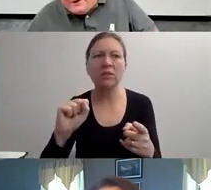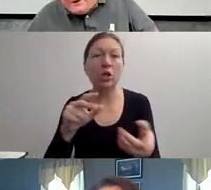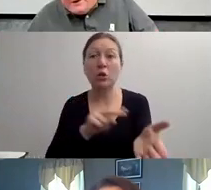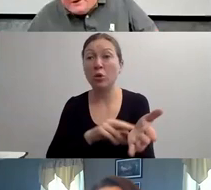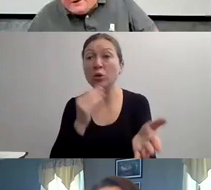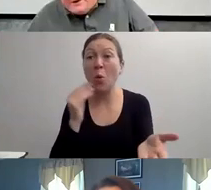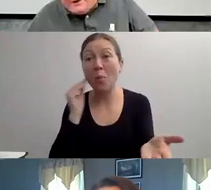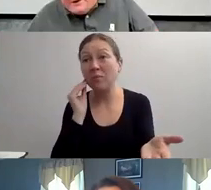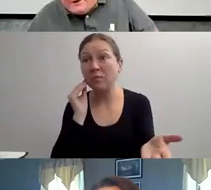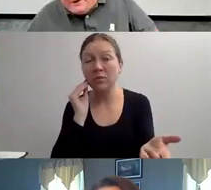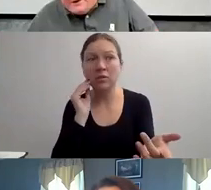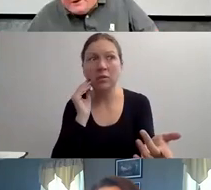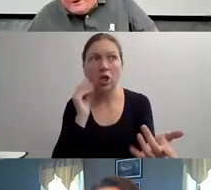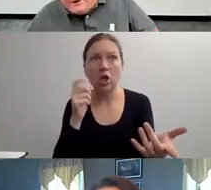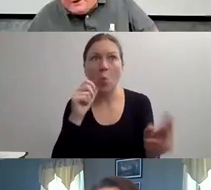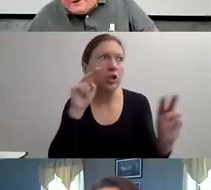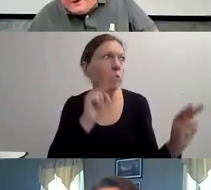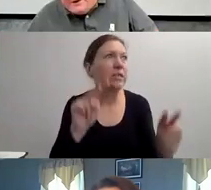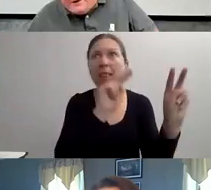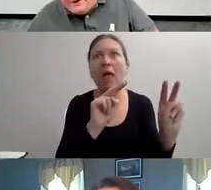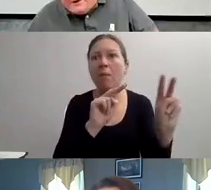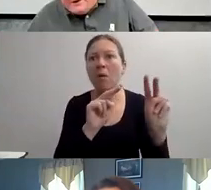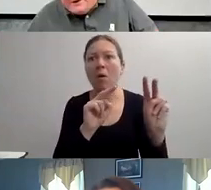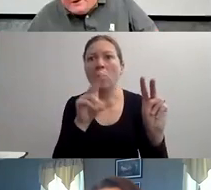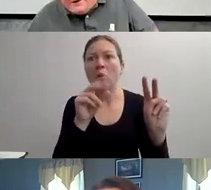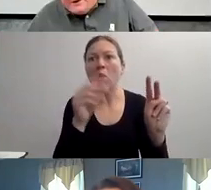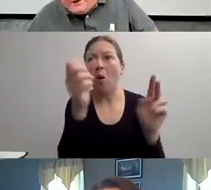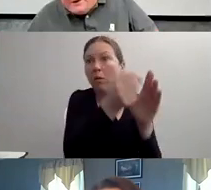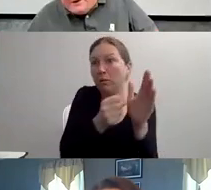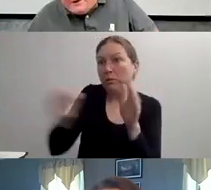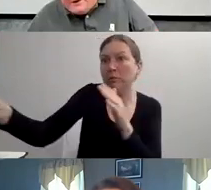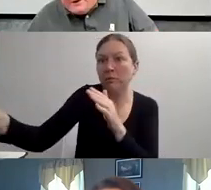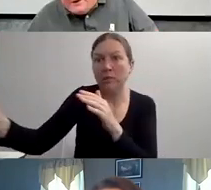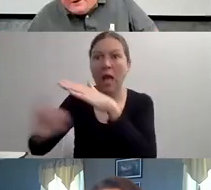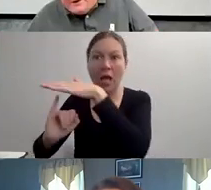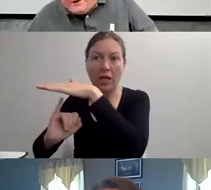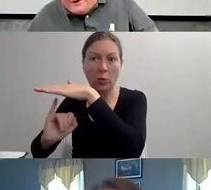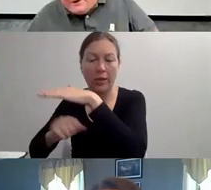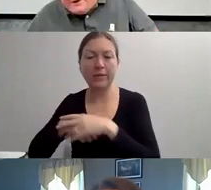SO THIS IS KIND OF LIKE THE OLD PHRASE OF WHISTLING PAST THE GRAVE YARD."